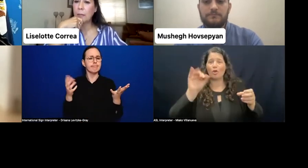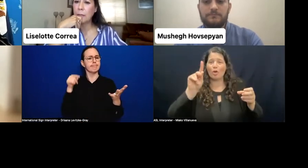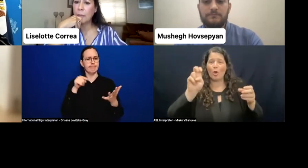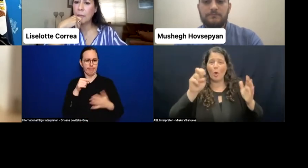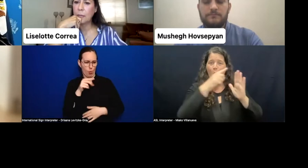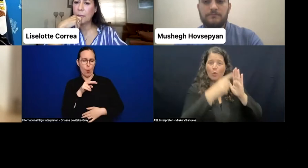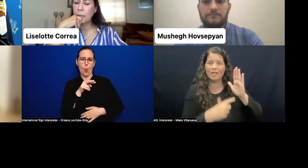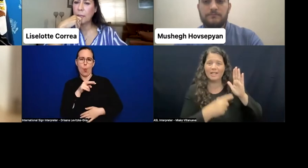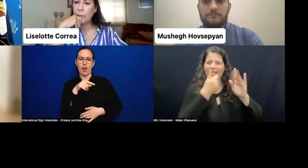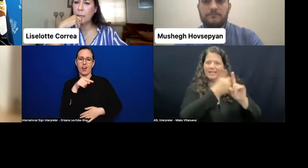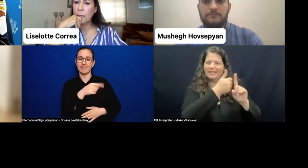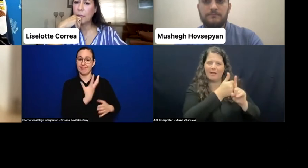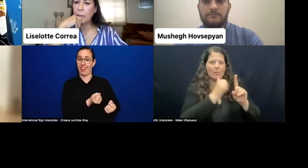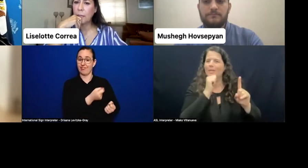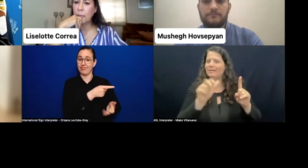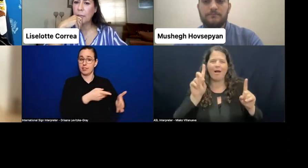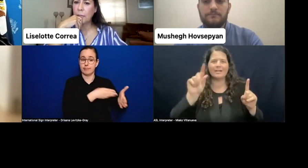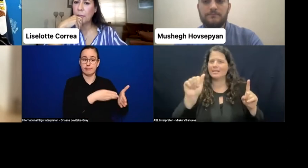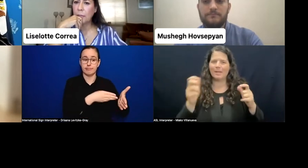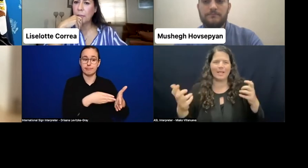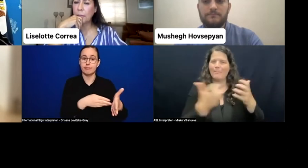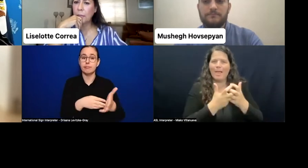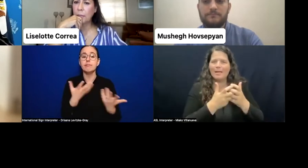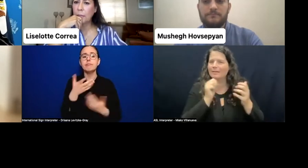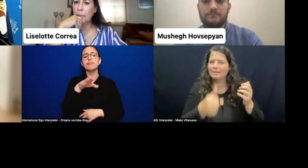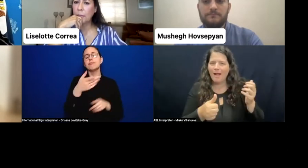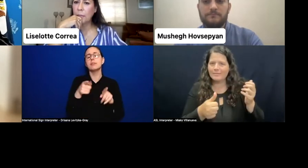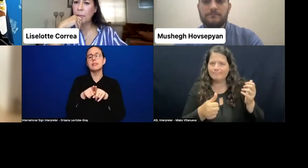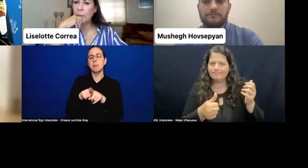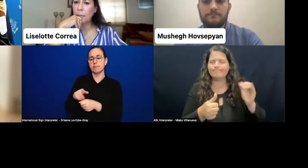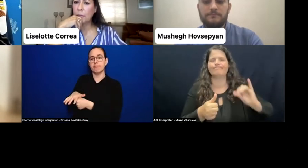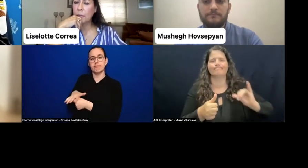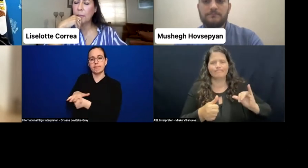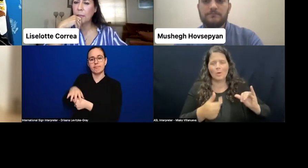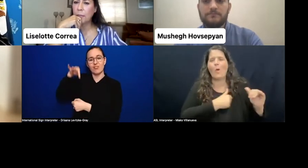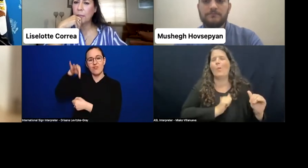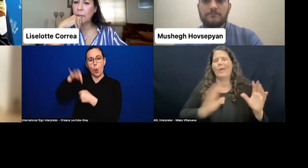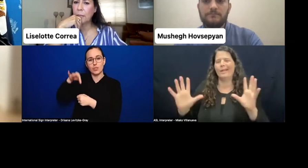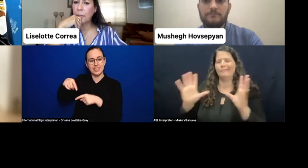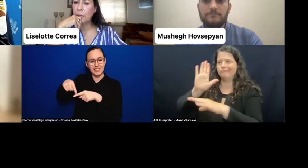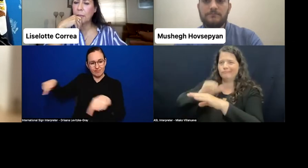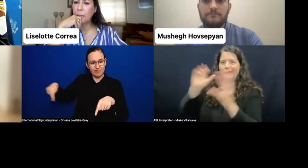compliant. And we are to meet the commission, for electoral commission, to try to see